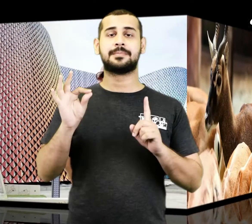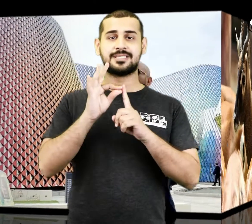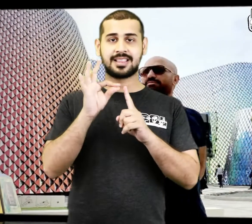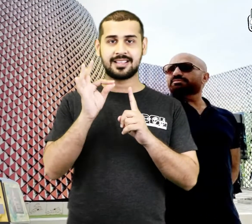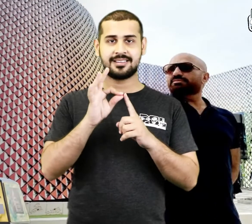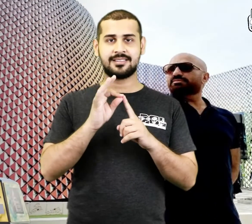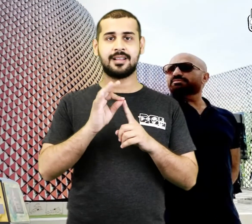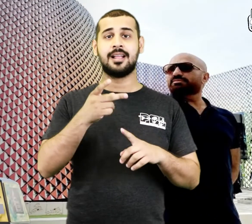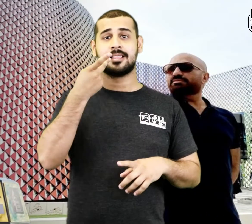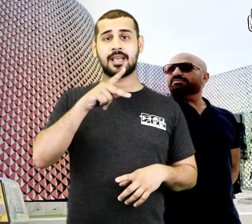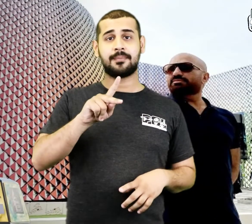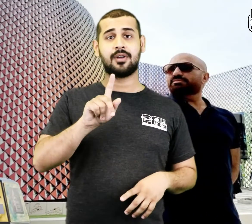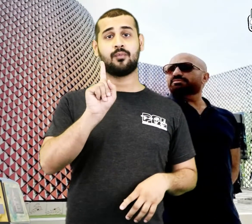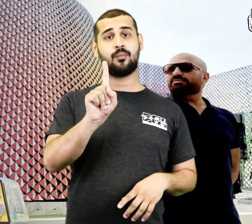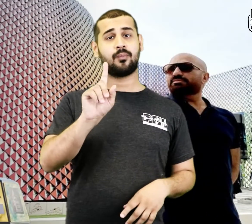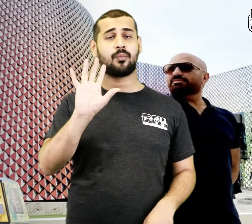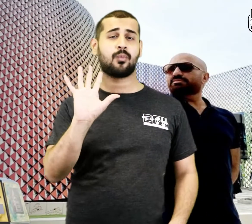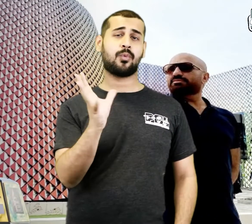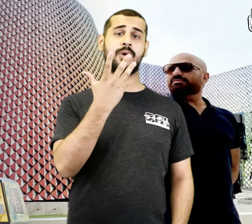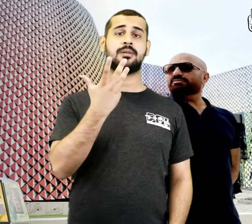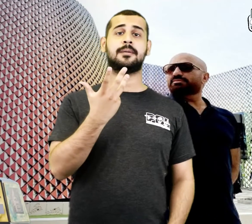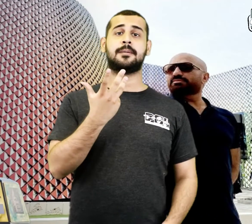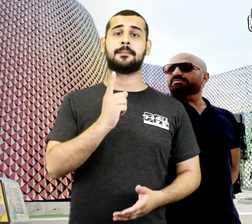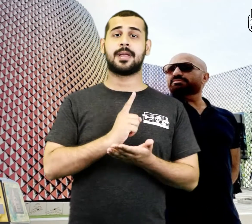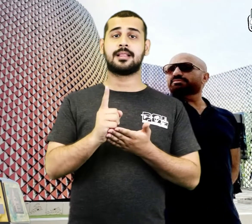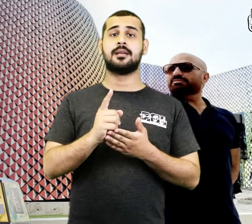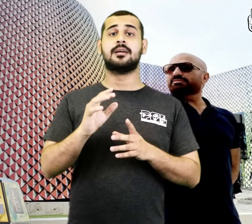Another honor for Pakistan,